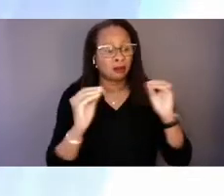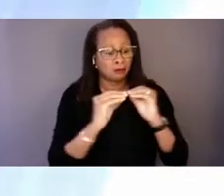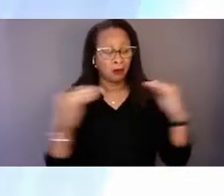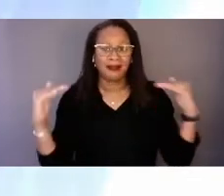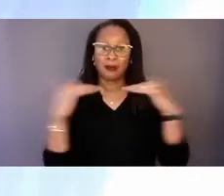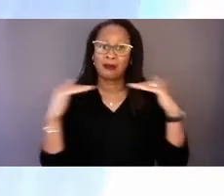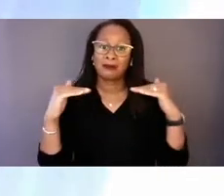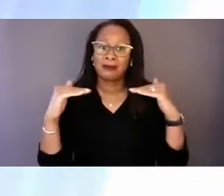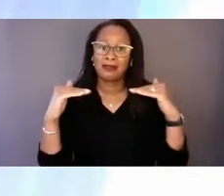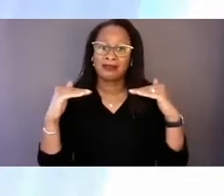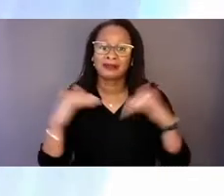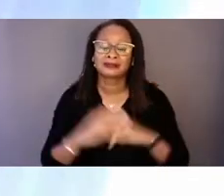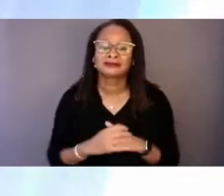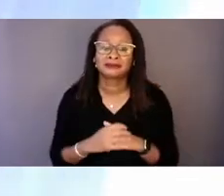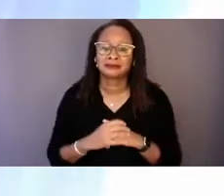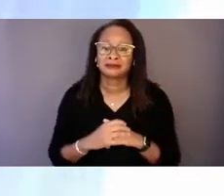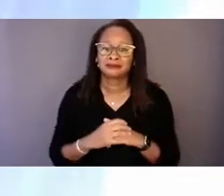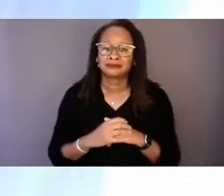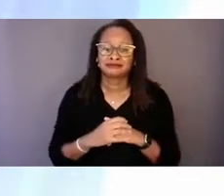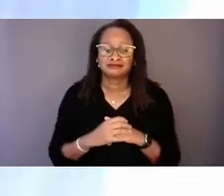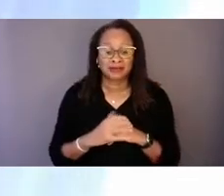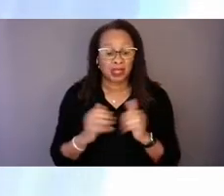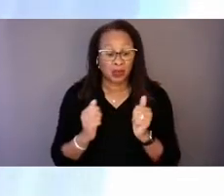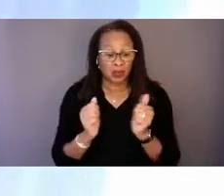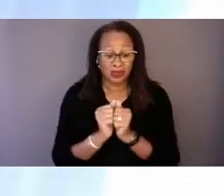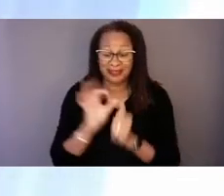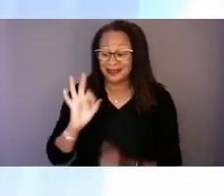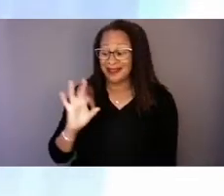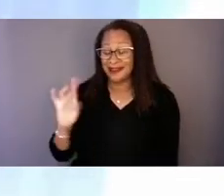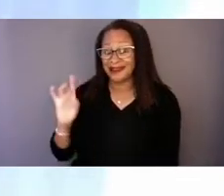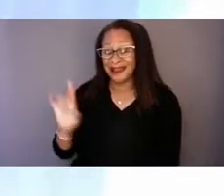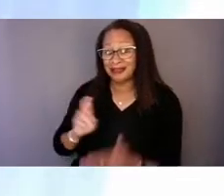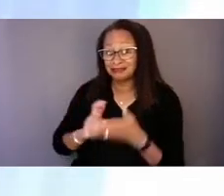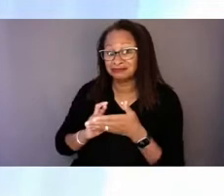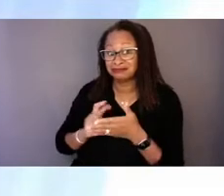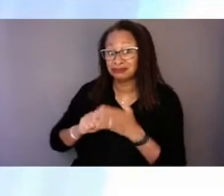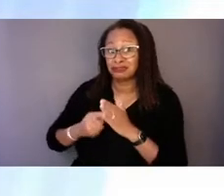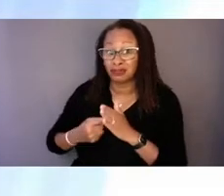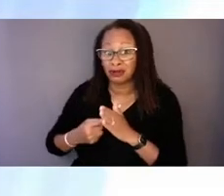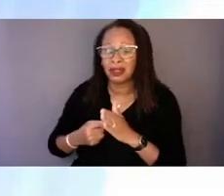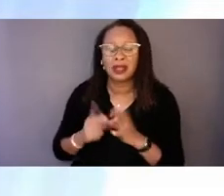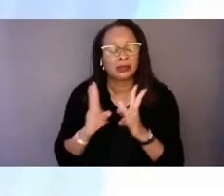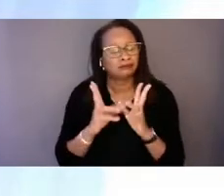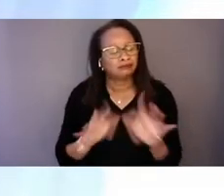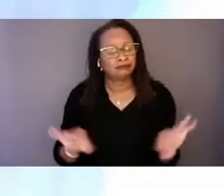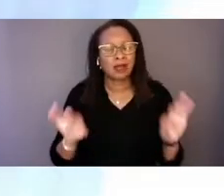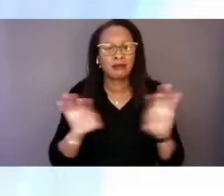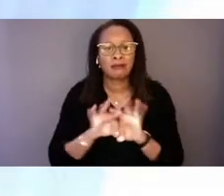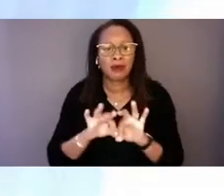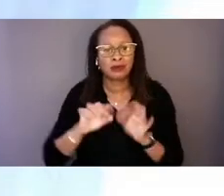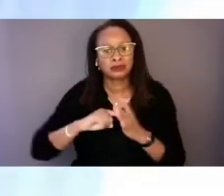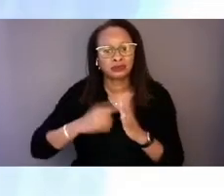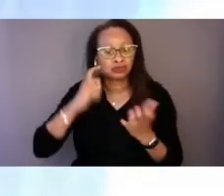With the launch of 988, it is imperative that we start recognizing that culture is rooted